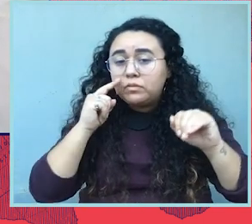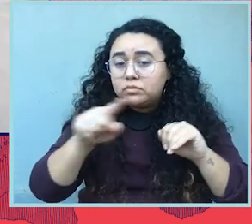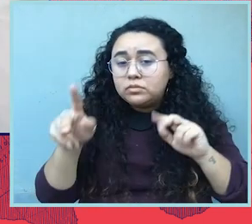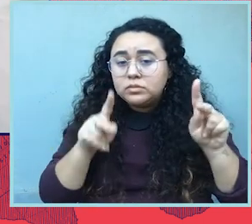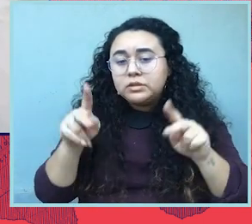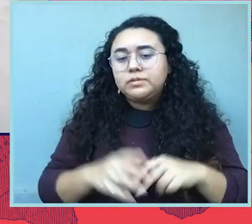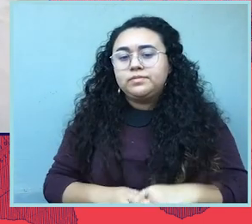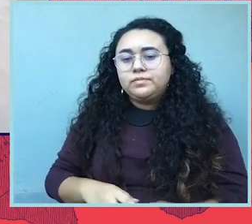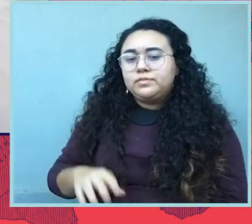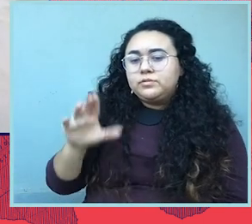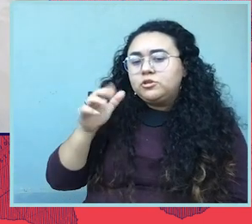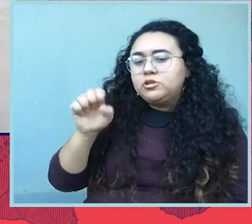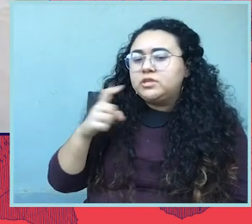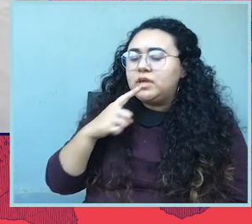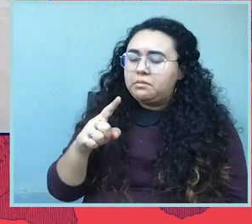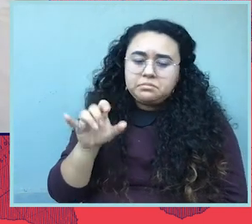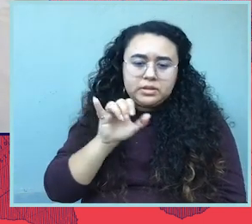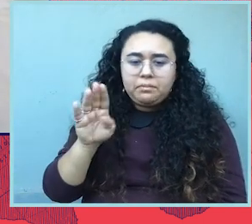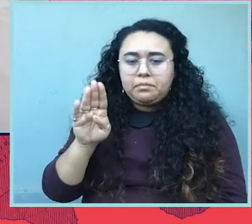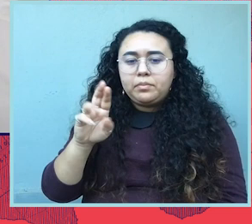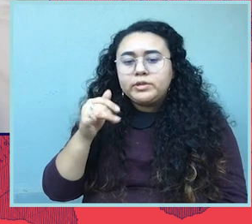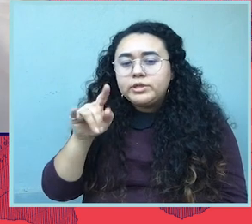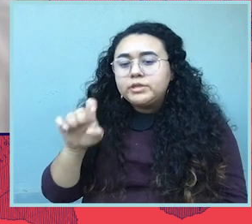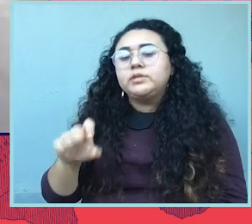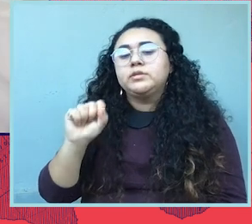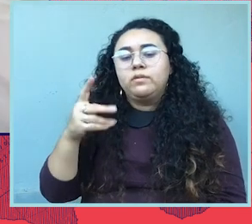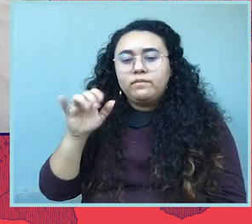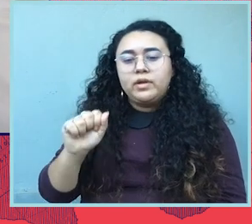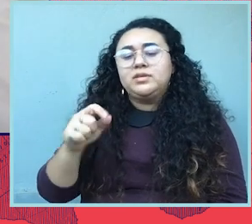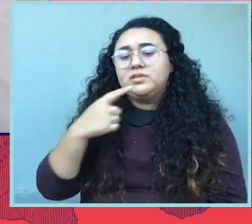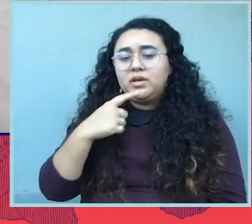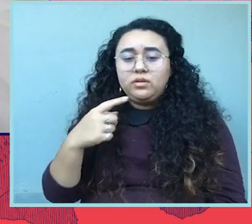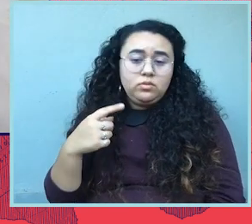Yeah, I mean, I think exactly like Brigitte and Sophia, that's who we are. We are just using every tool in the toolbox.